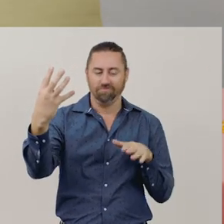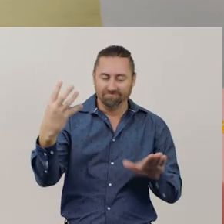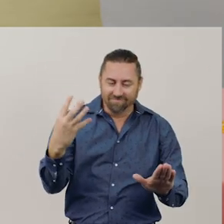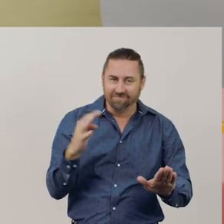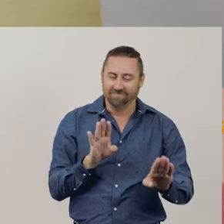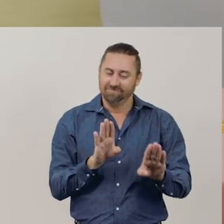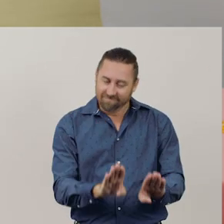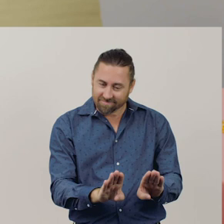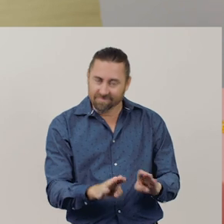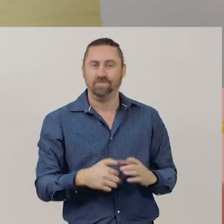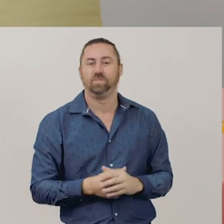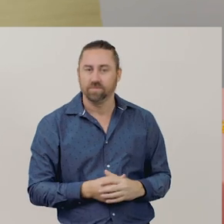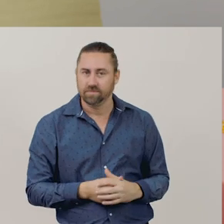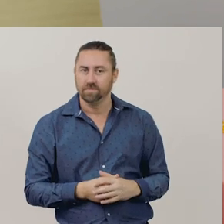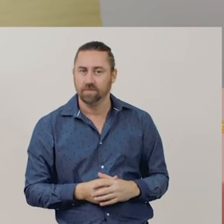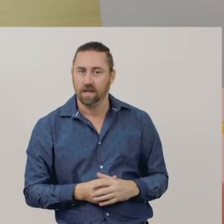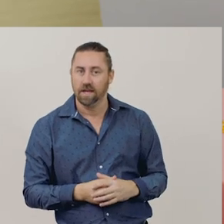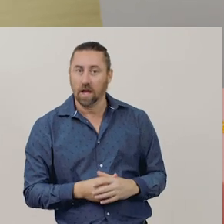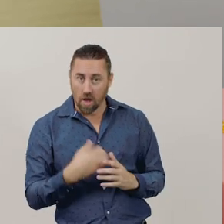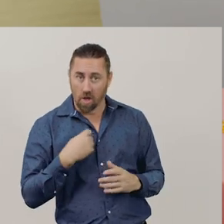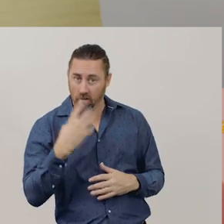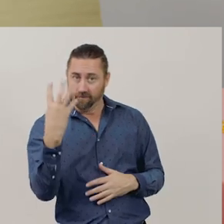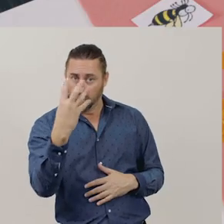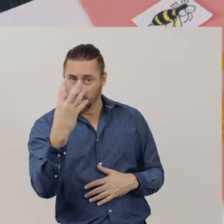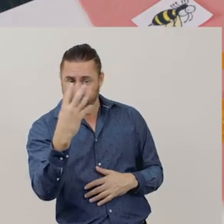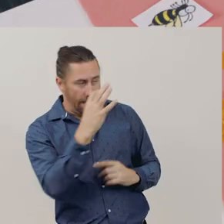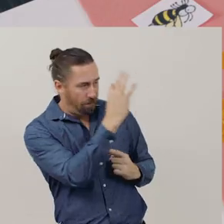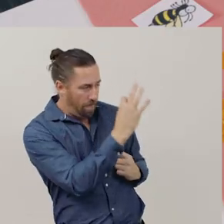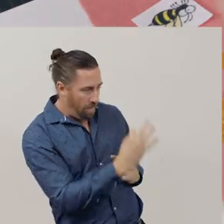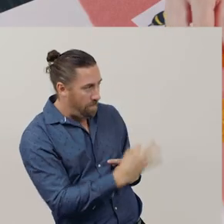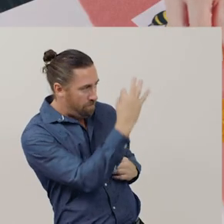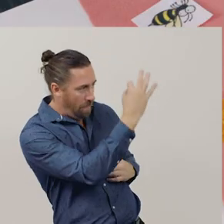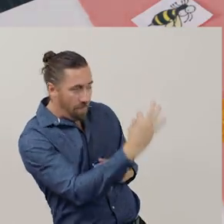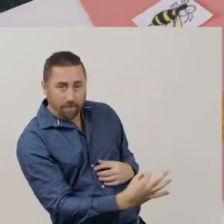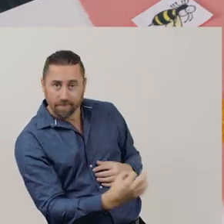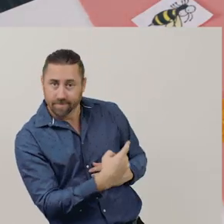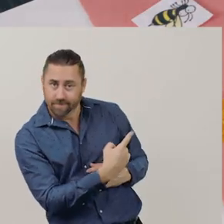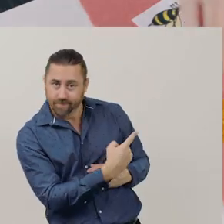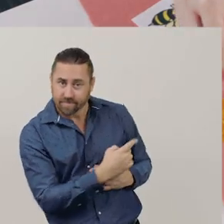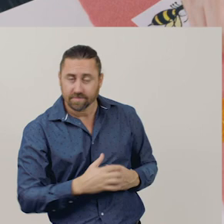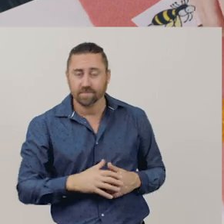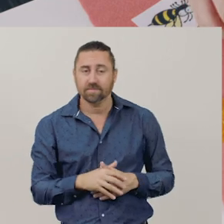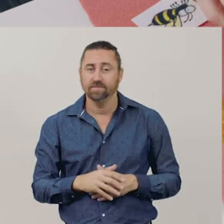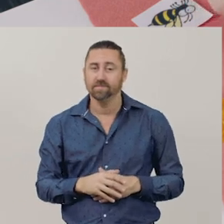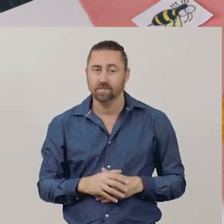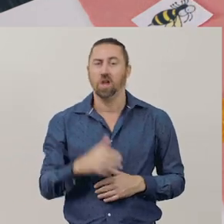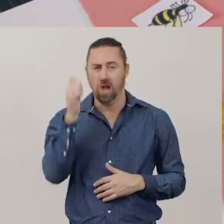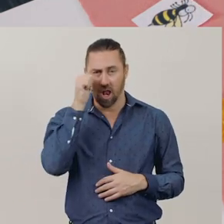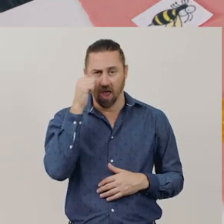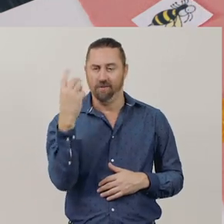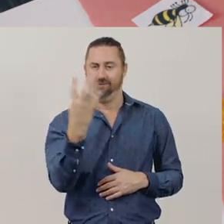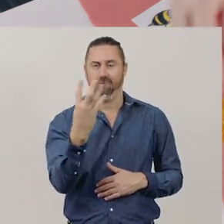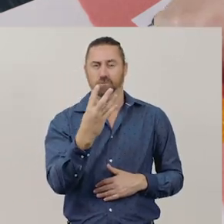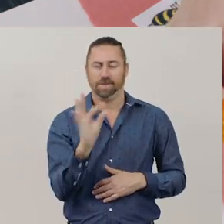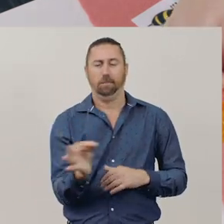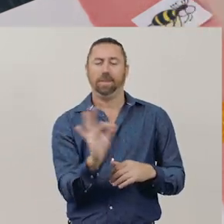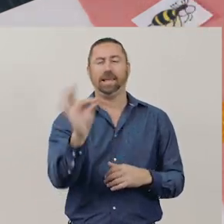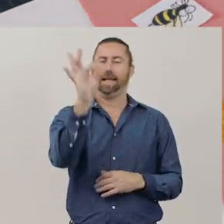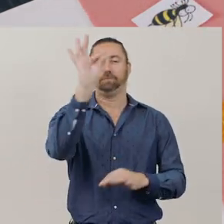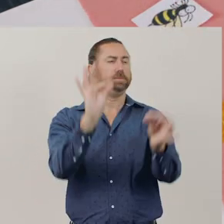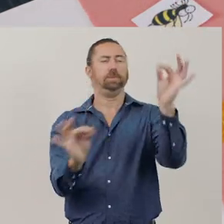I'll place 14 counters on the double 10s frame, to represent the 14 bees in the problem.